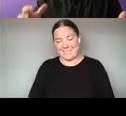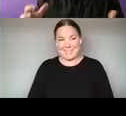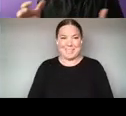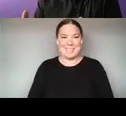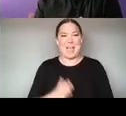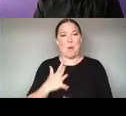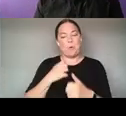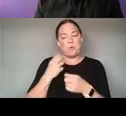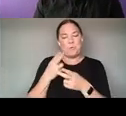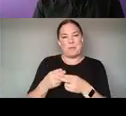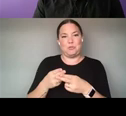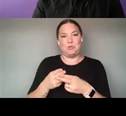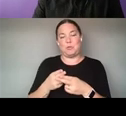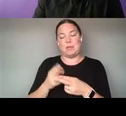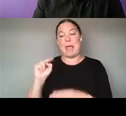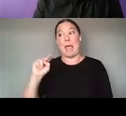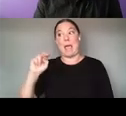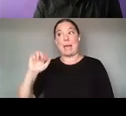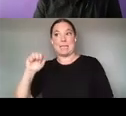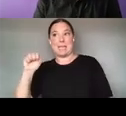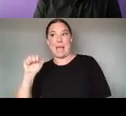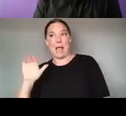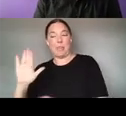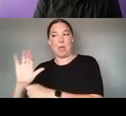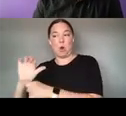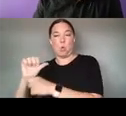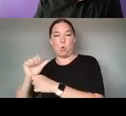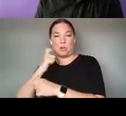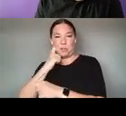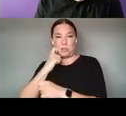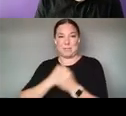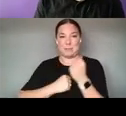THE, THE NEA SORT OF WORKED - THEY SUPPORTED A RECENT BOOK THAT I WROTE WITH TIGA BRAIN